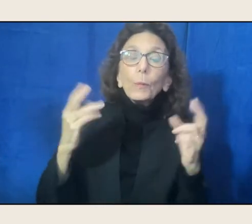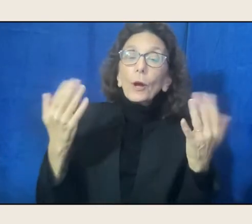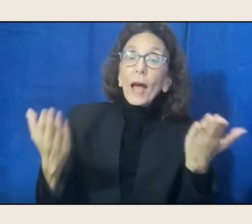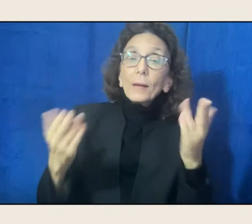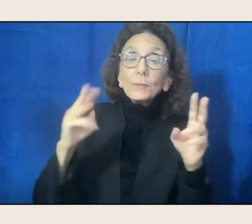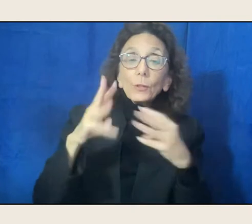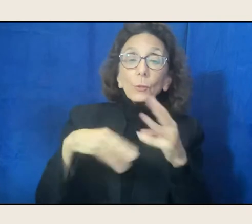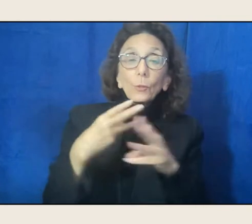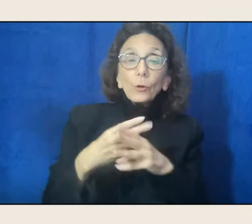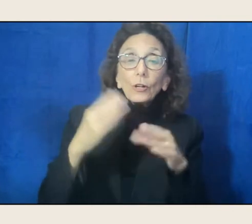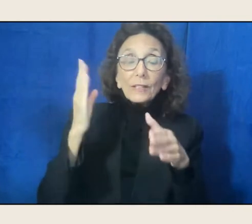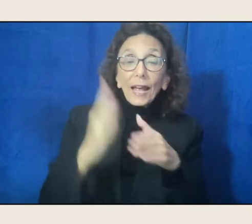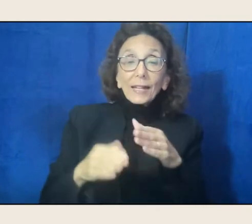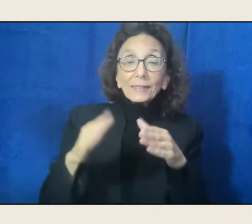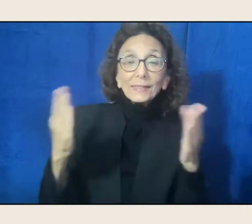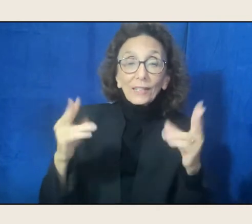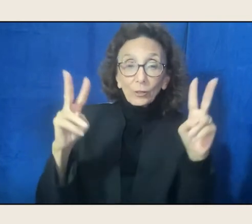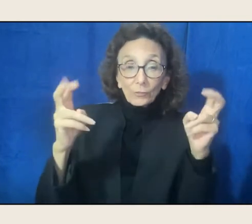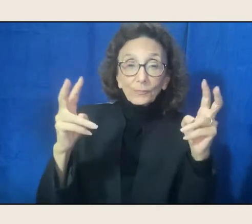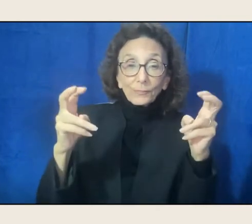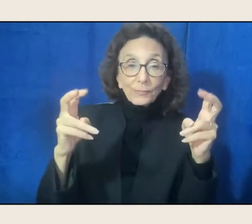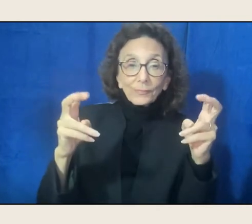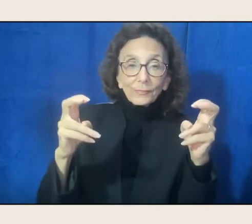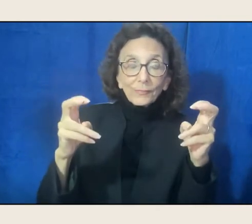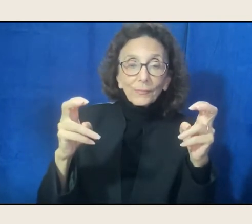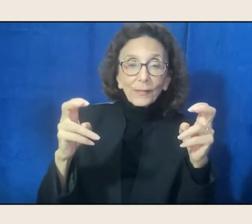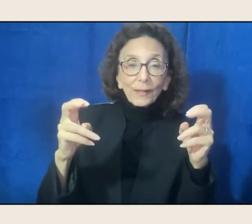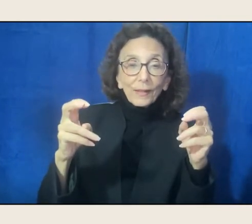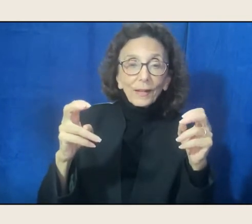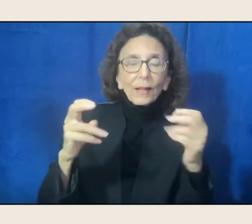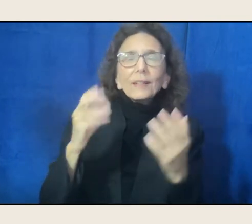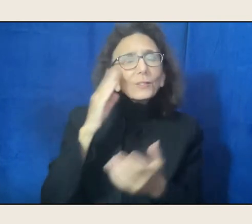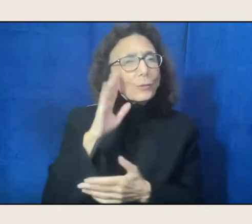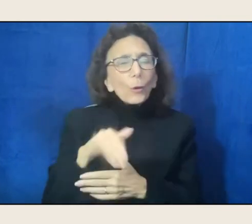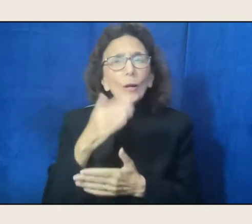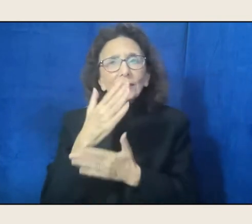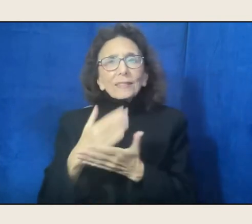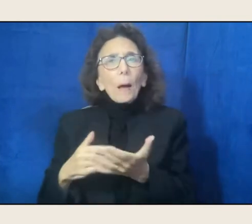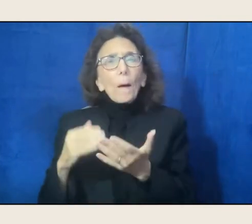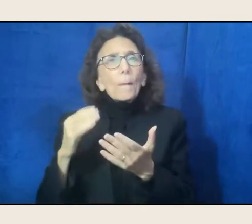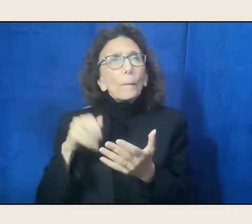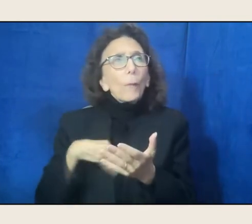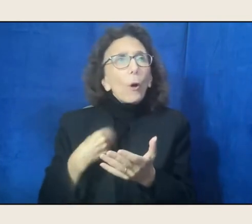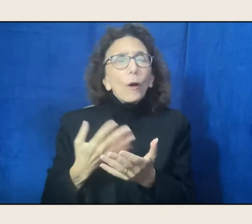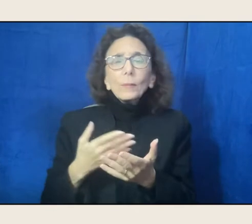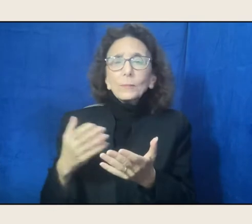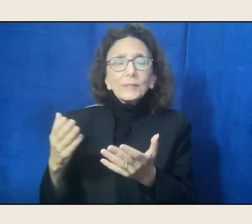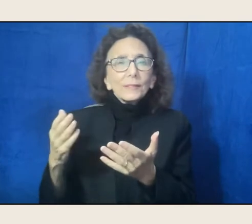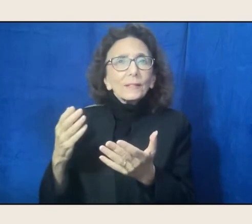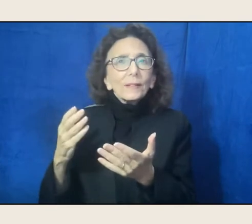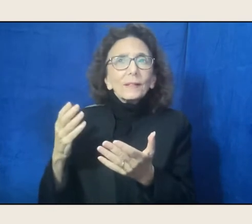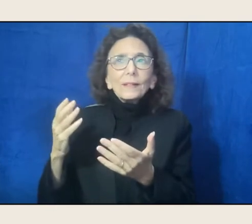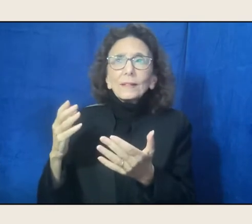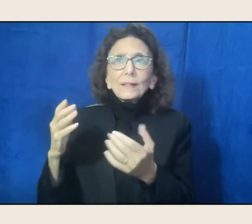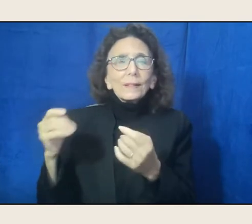And some poems travel, and this one travels frequently, and winds up at kitchen tables, and different kinds